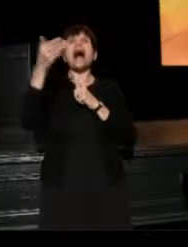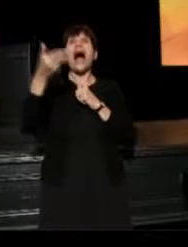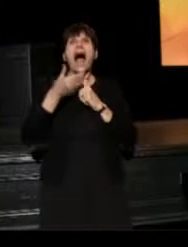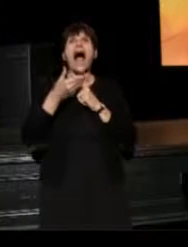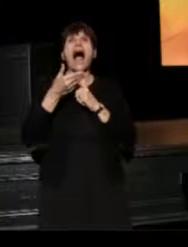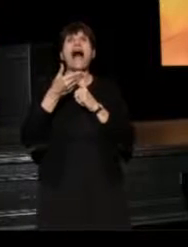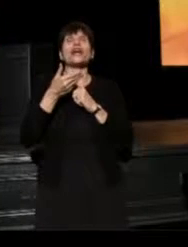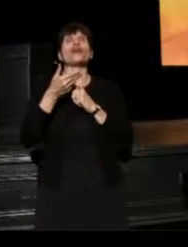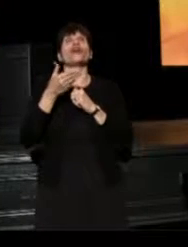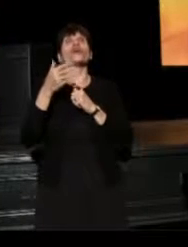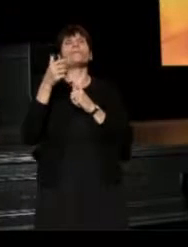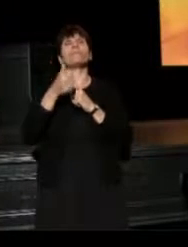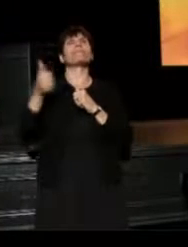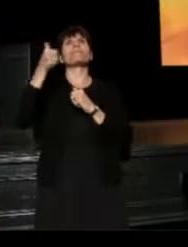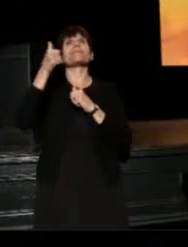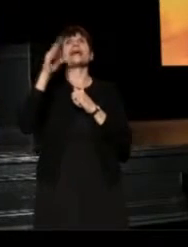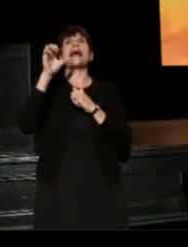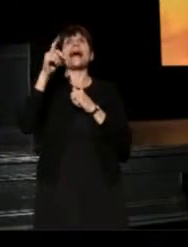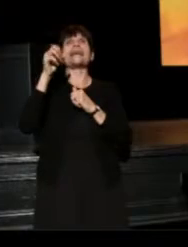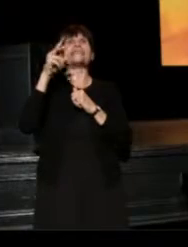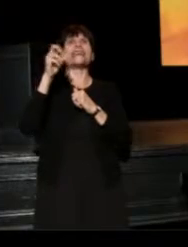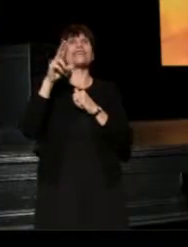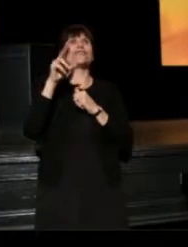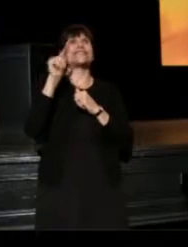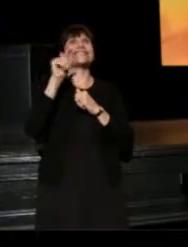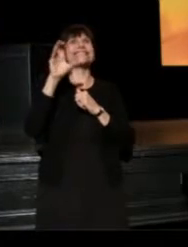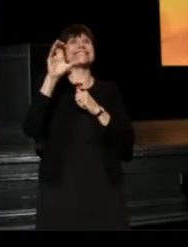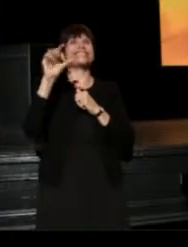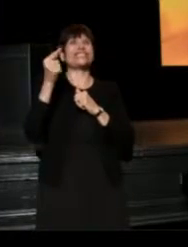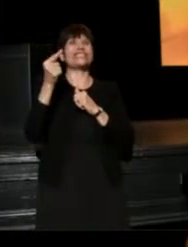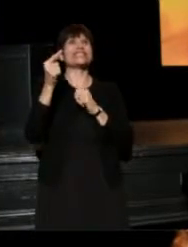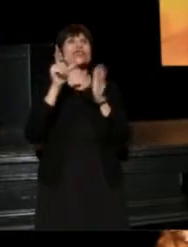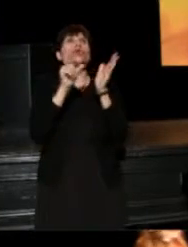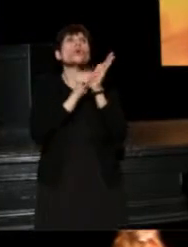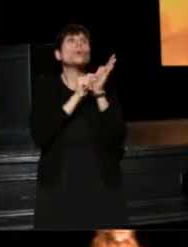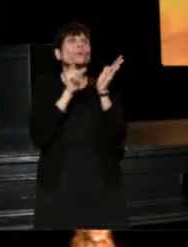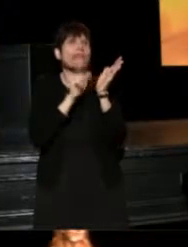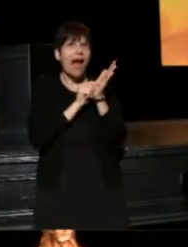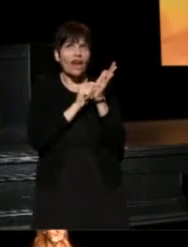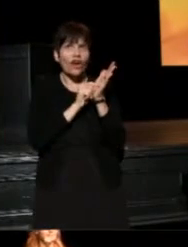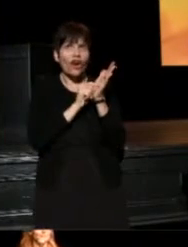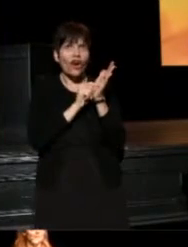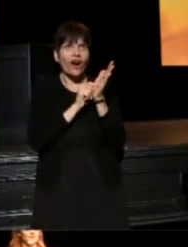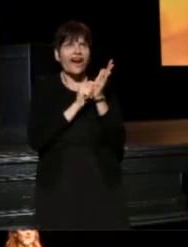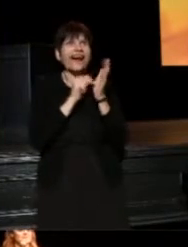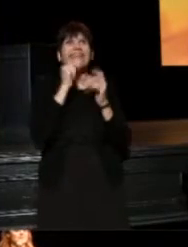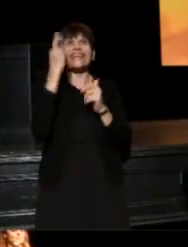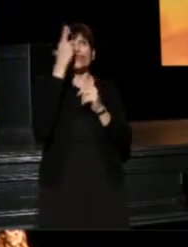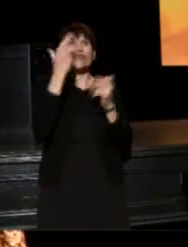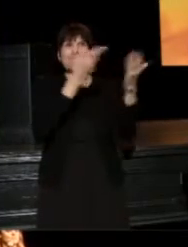for TCG's newsletter, in 1982, they may not have realized that they were bringing on someone